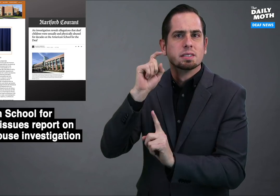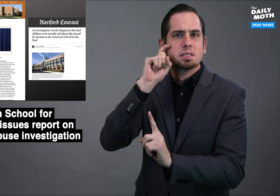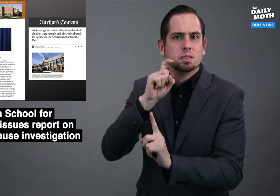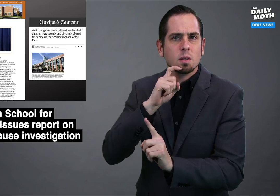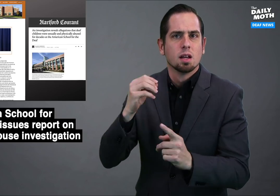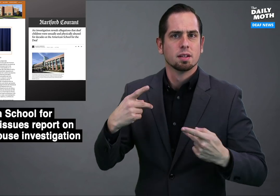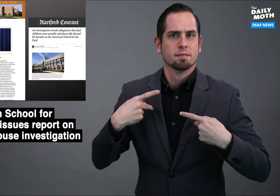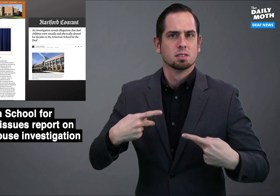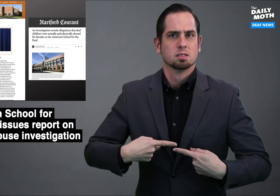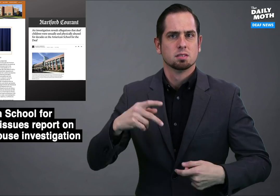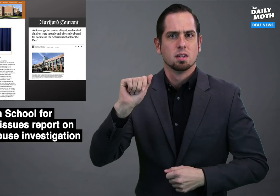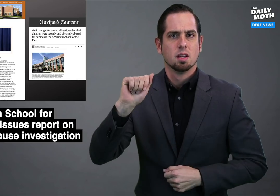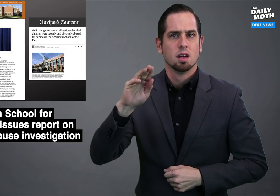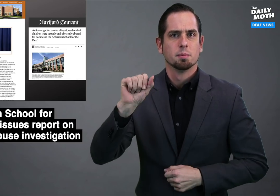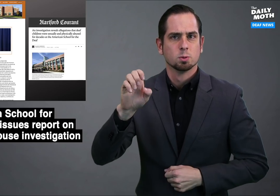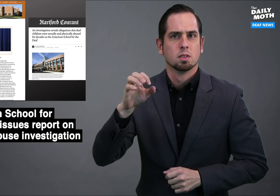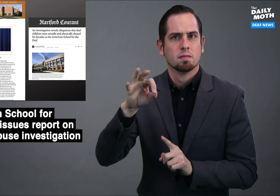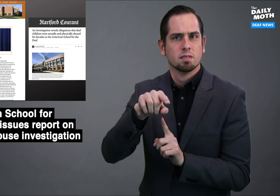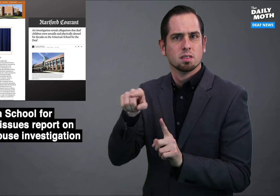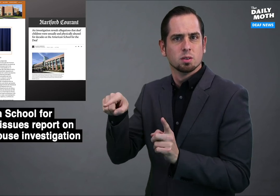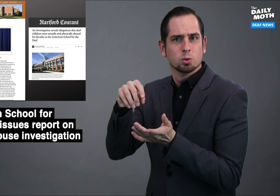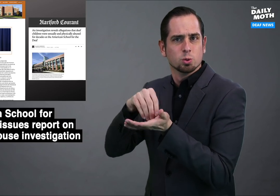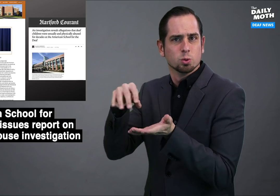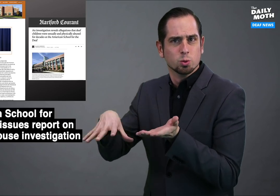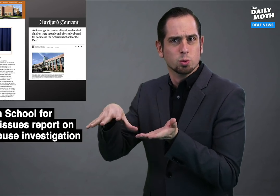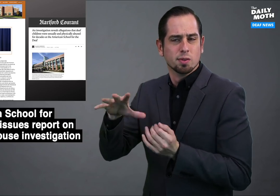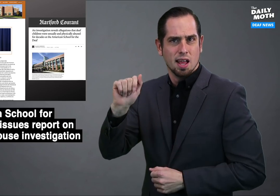of sexual and physical abuse against students at